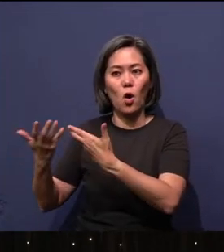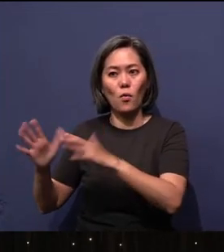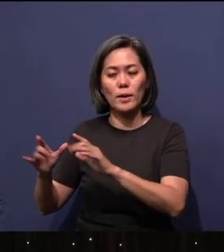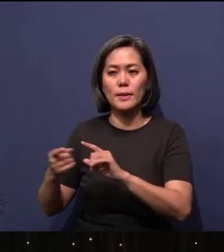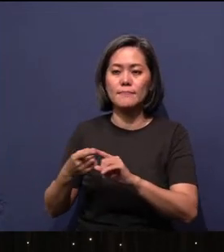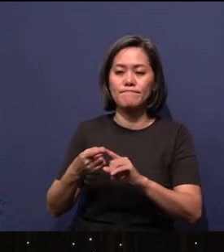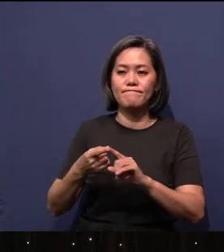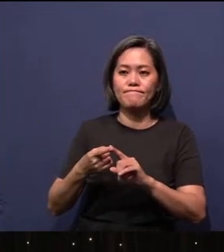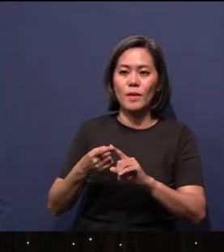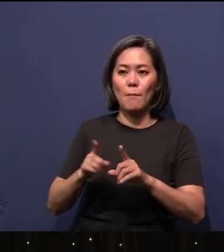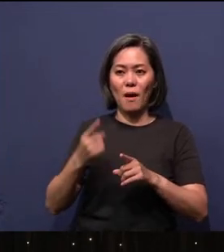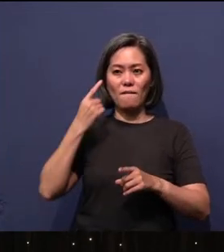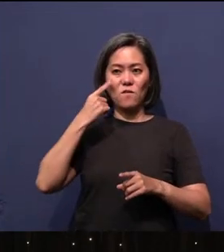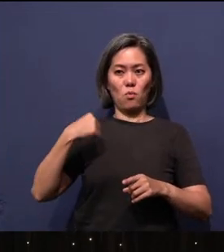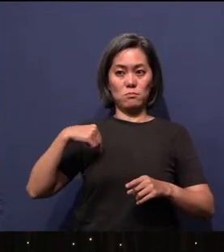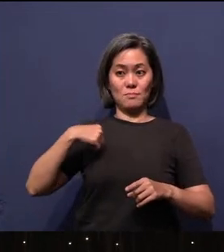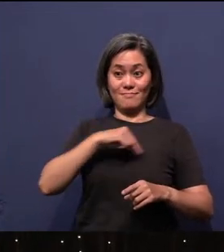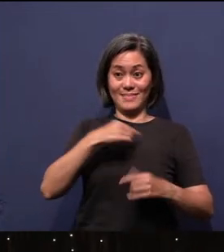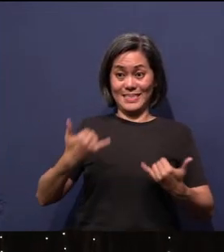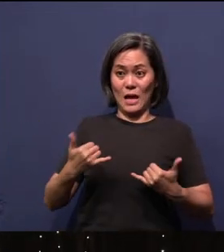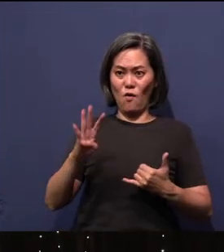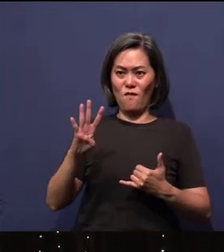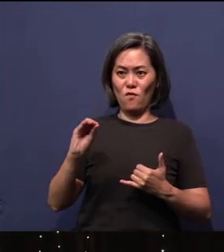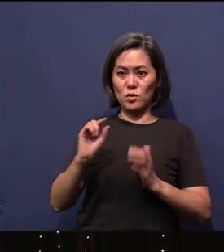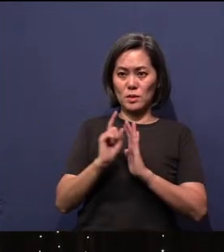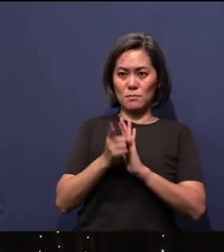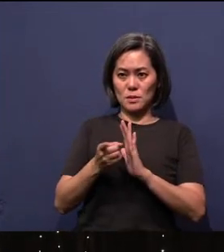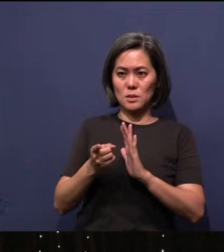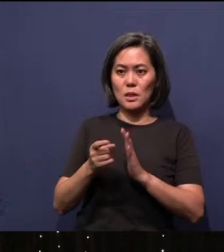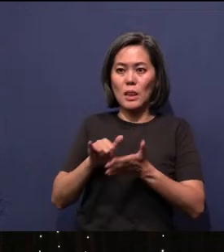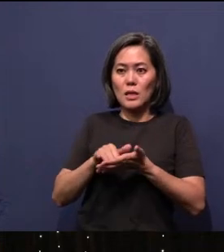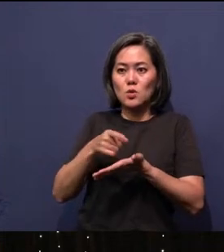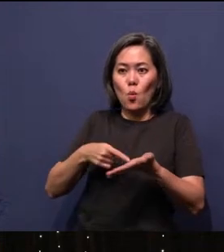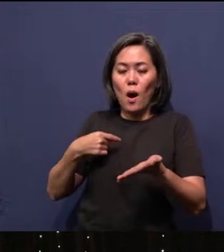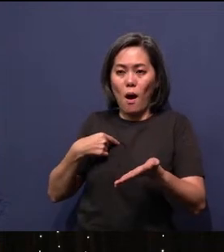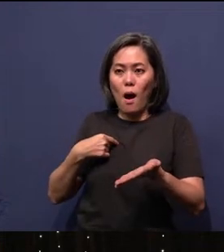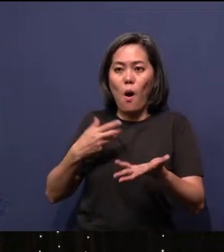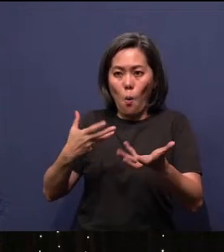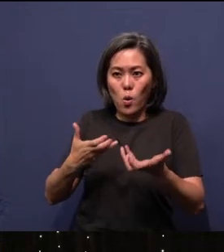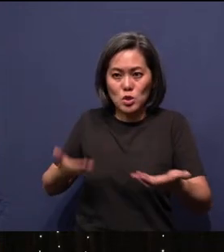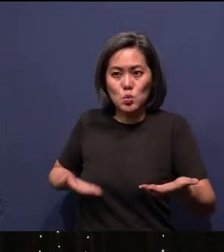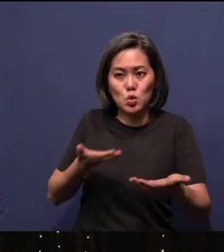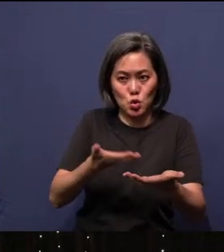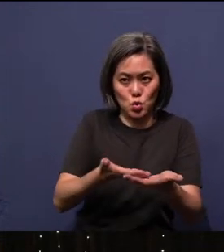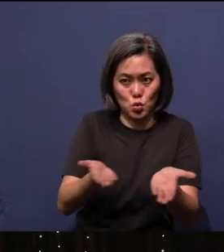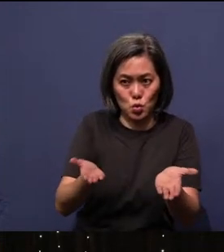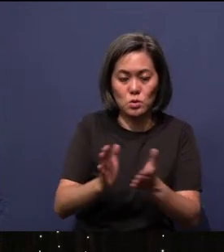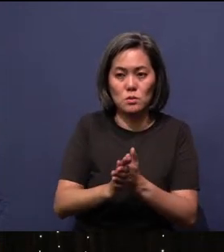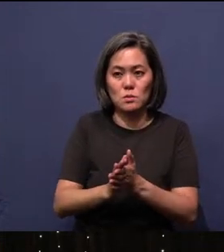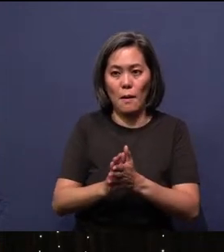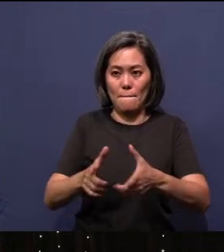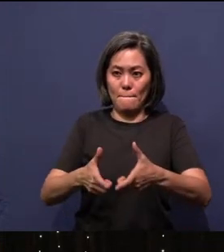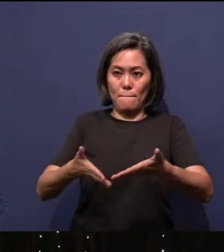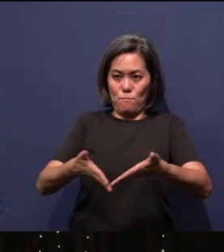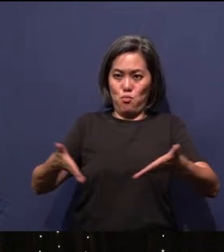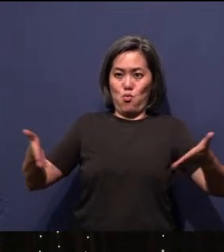our 40 minutes here, this is what I will be… I will want to introduce to you in broad strokes. We're going to talk about